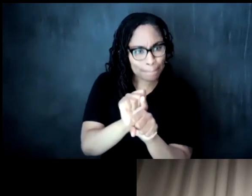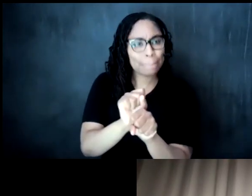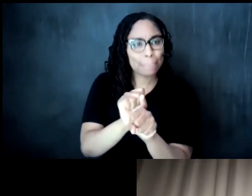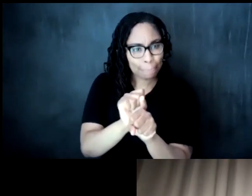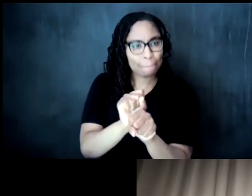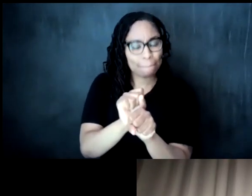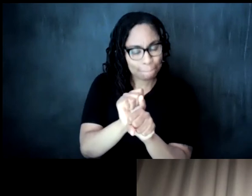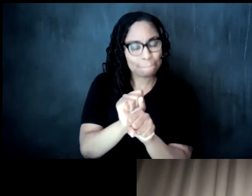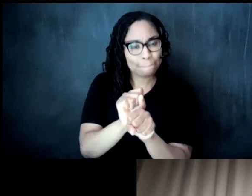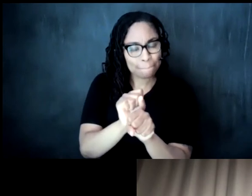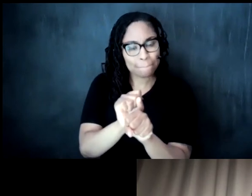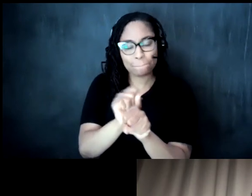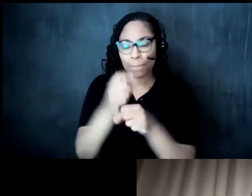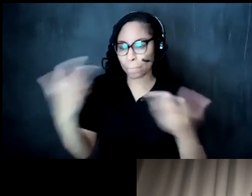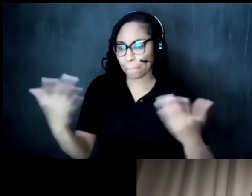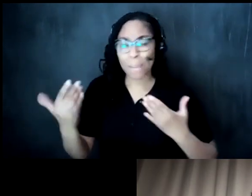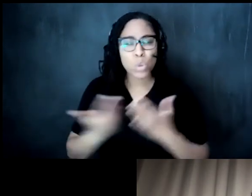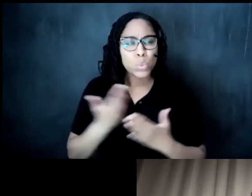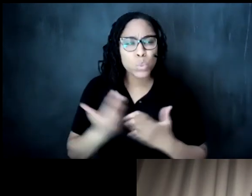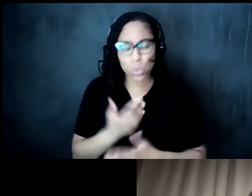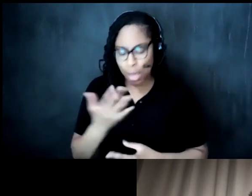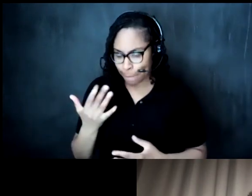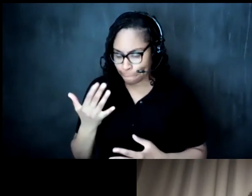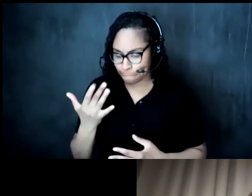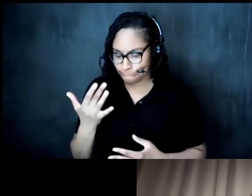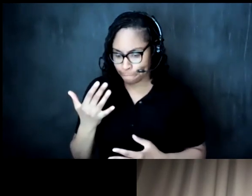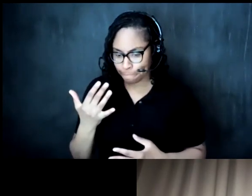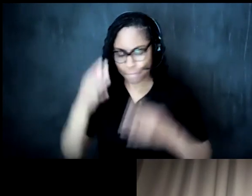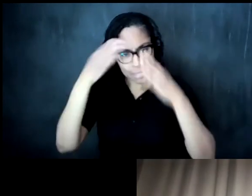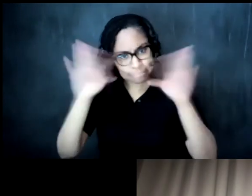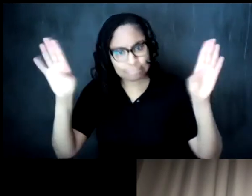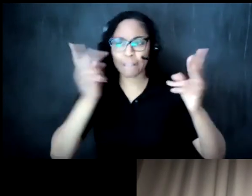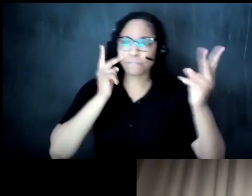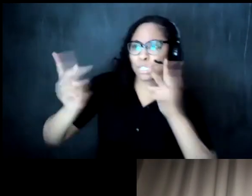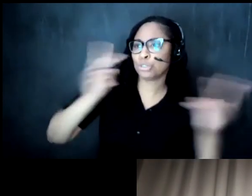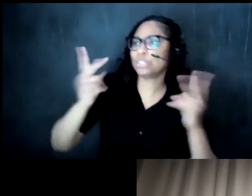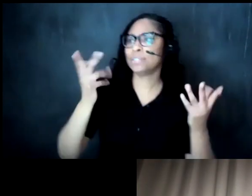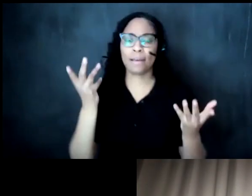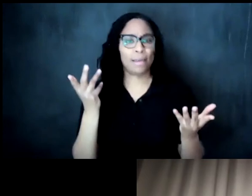these new visions articulations of of freedom and liberation